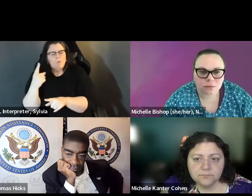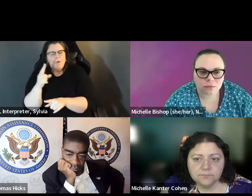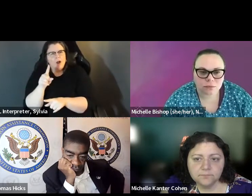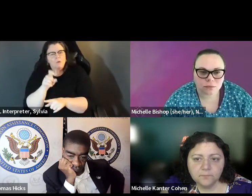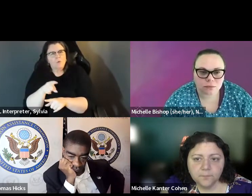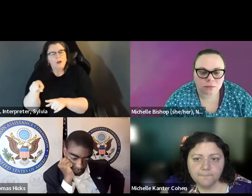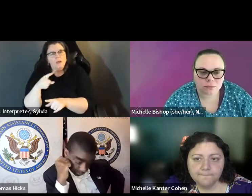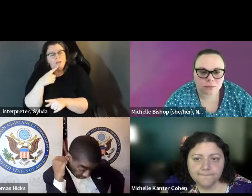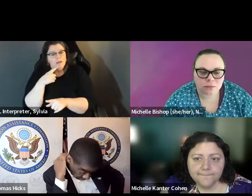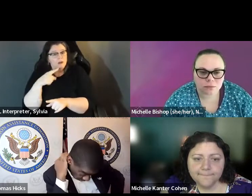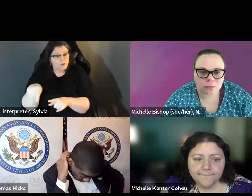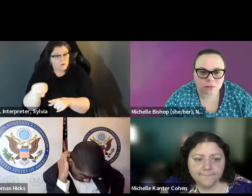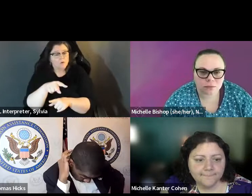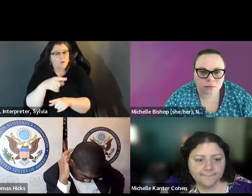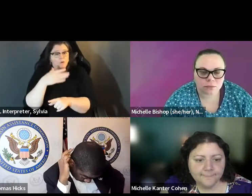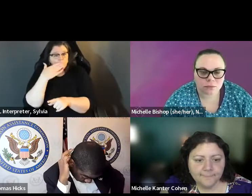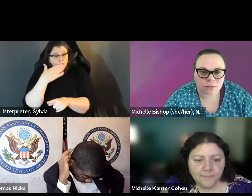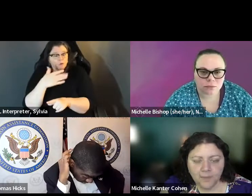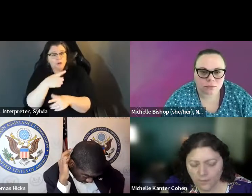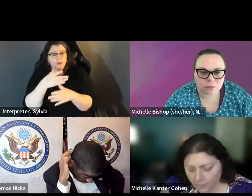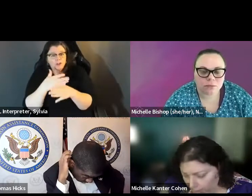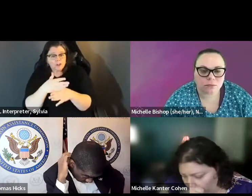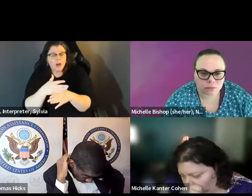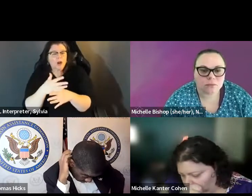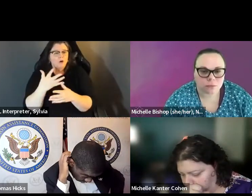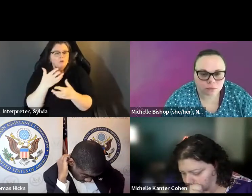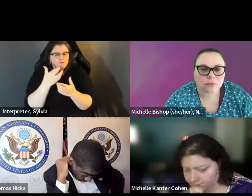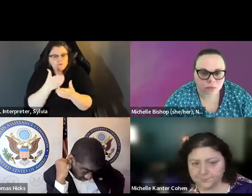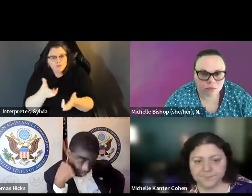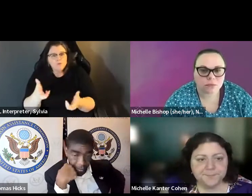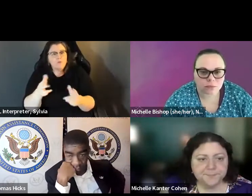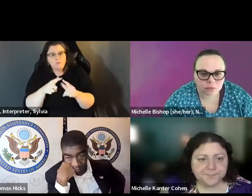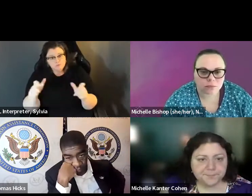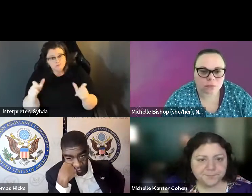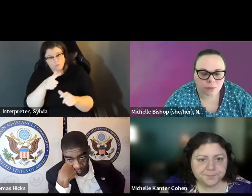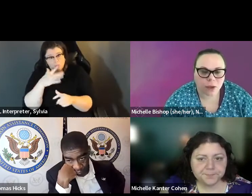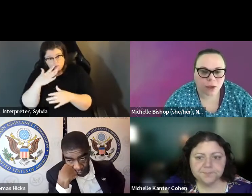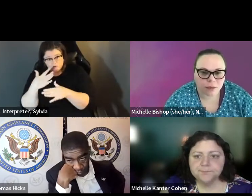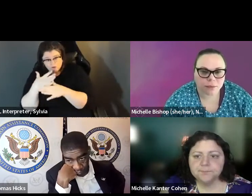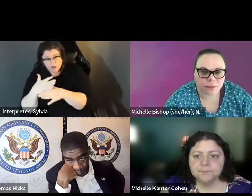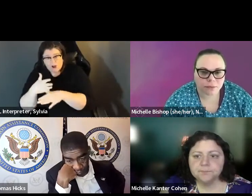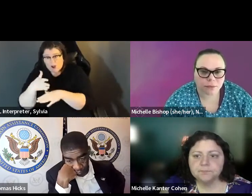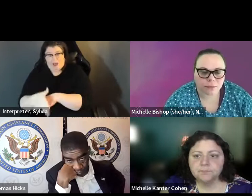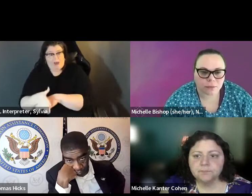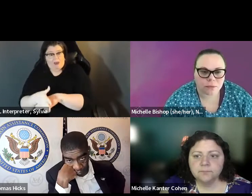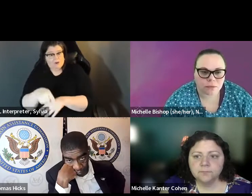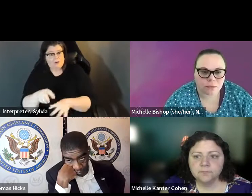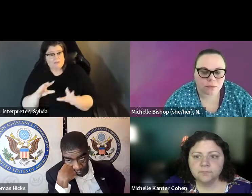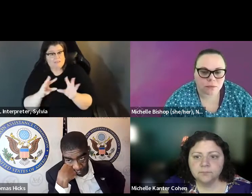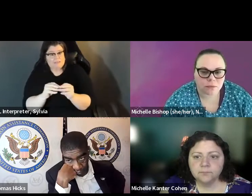a general question, a general matter, Carson asked, since we 're sharing such good resources and research, if we can share that information after the summit. I think so, just as a general question a general matter, Carson asked, Since we're sharing such good resources and research, if we can share that information after the summit I think that's a big.